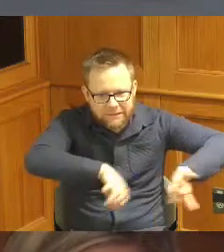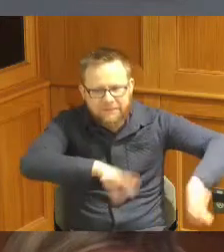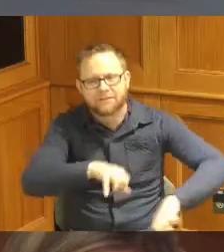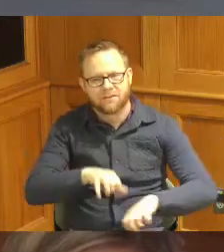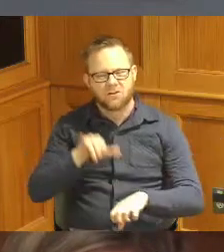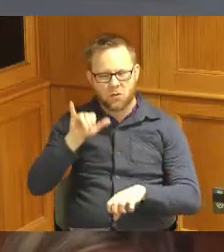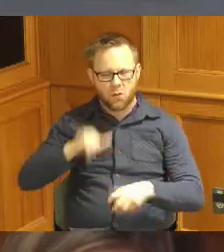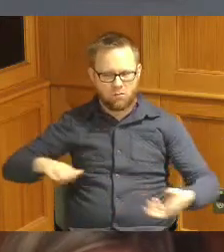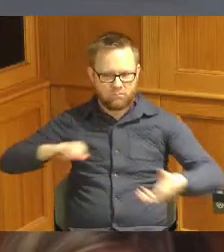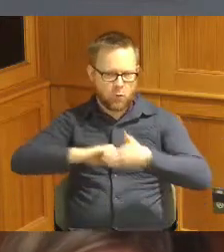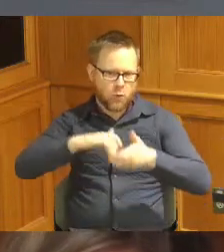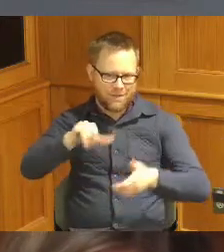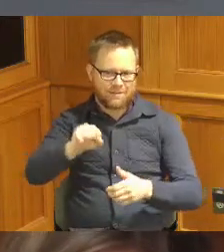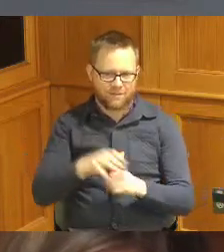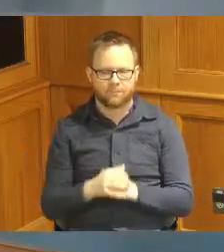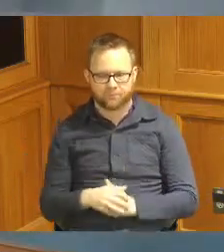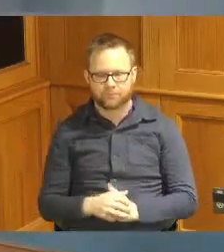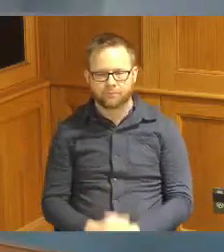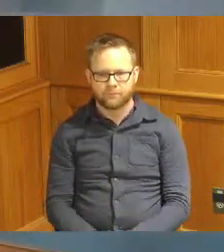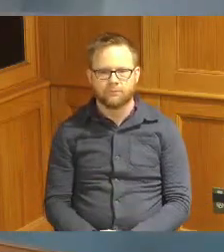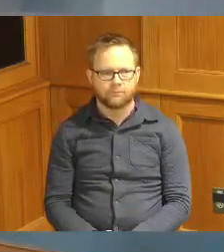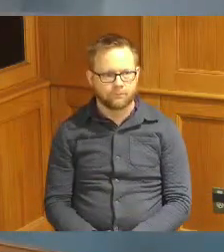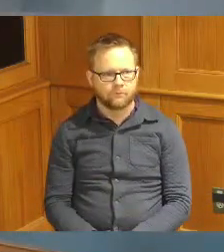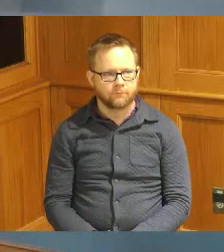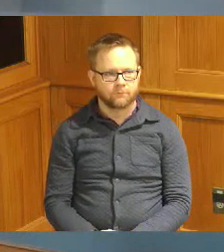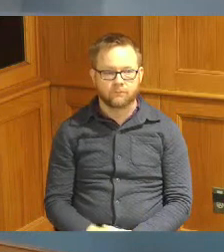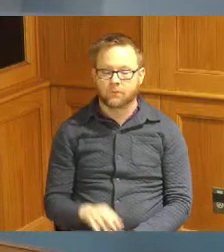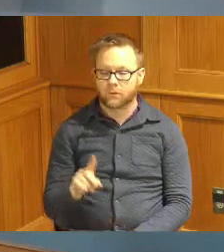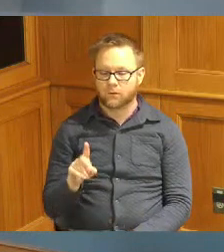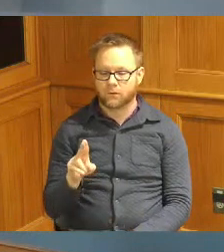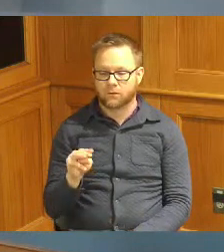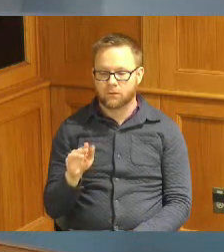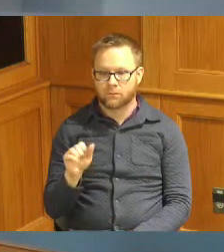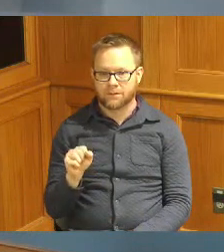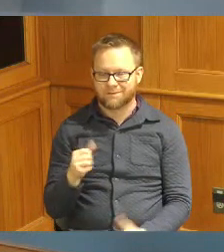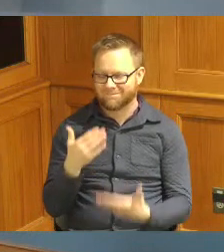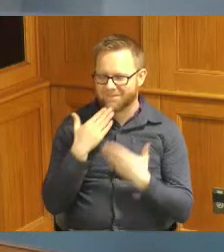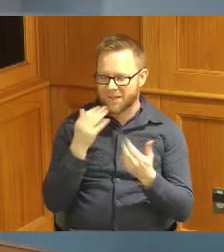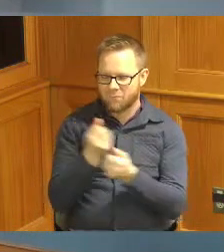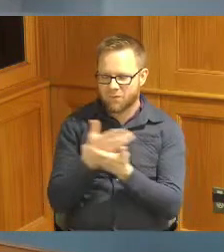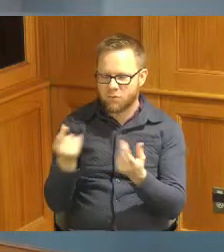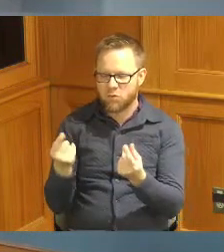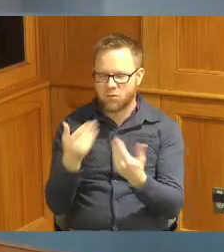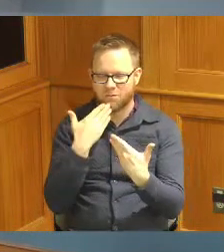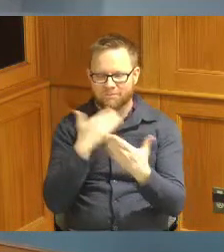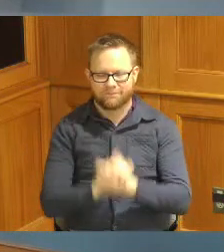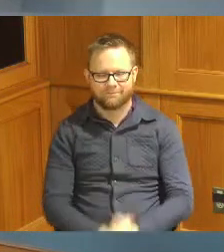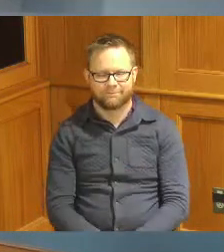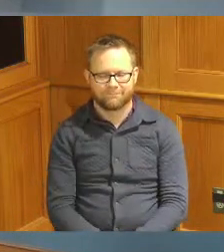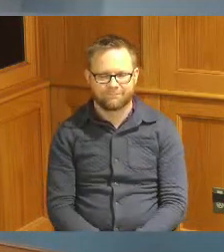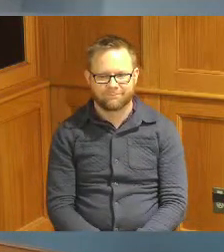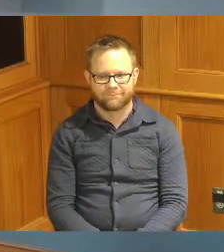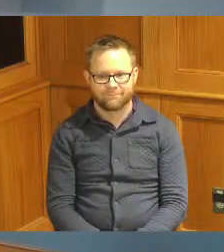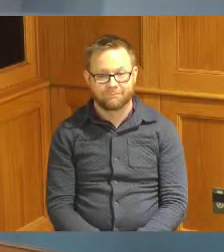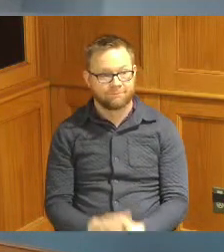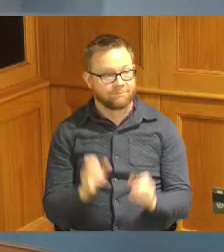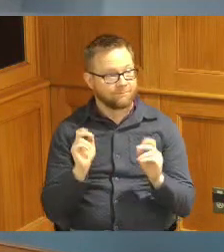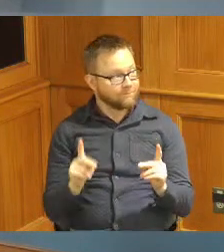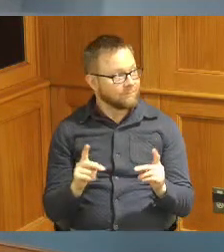great thank you yeah thank you National Dumas thank you for all you do thank you thank you